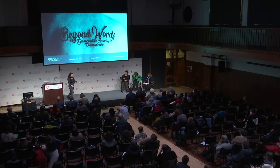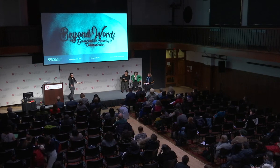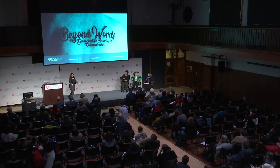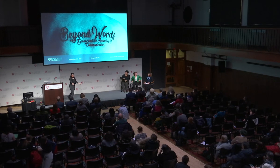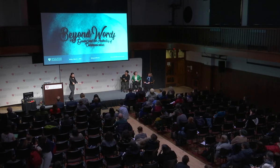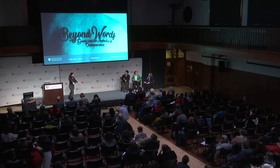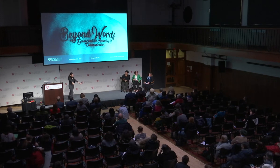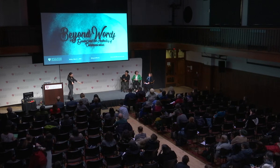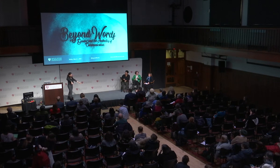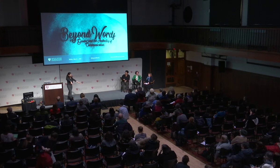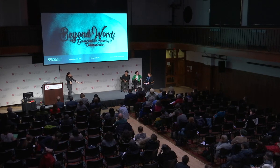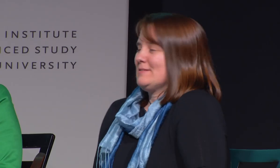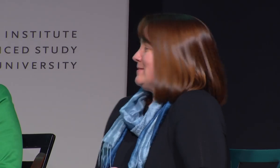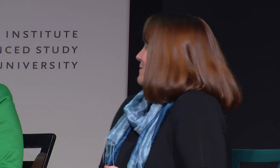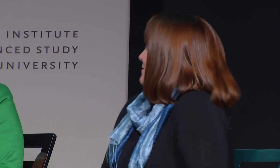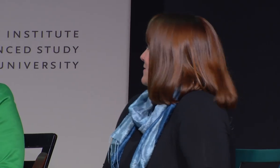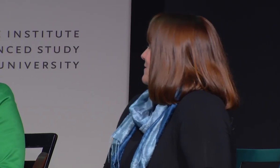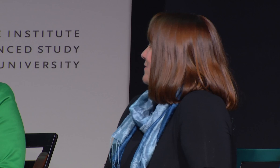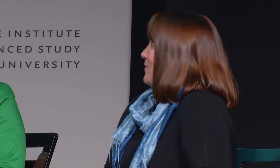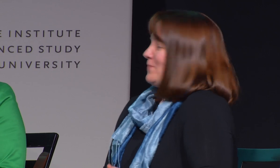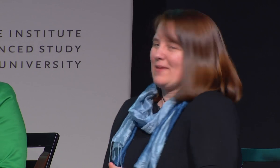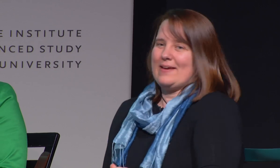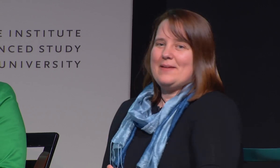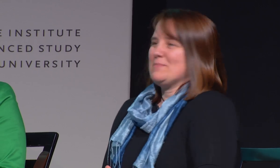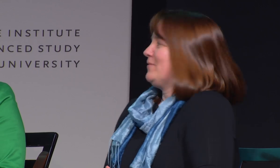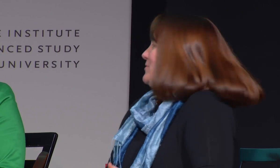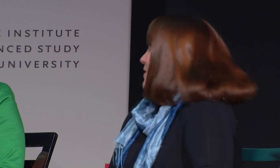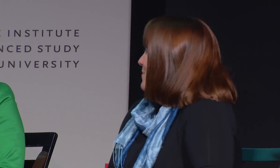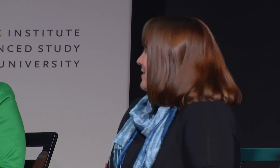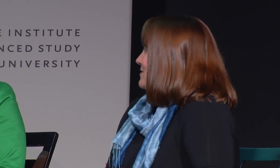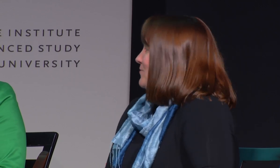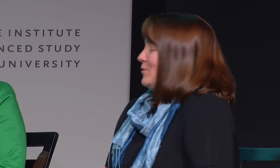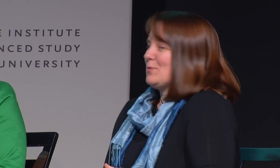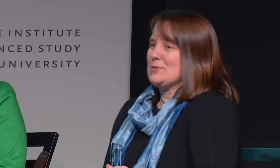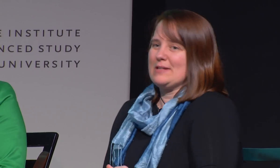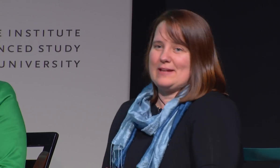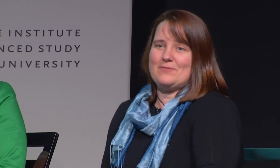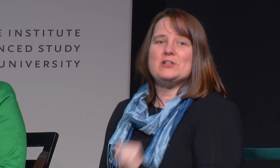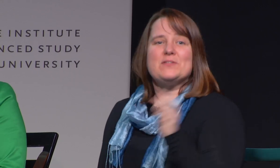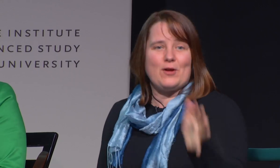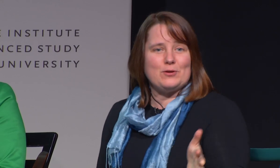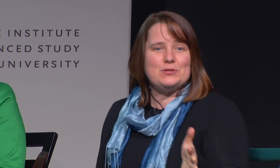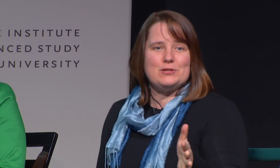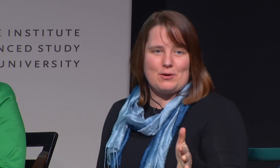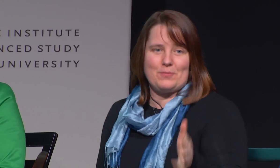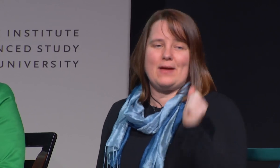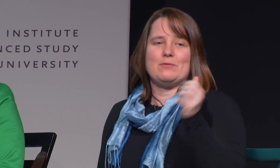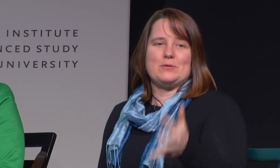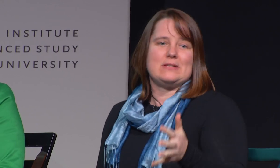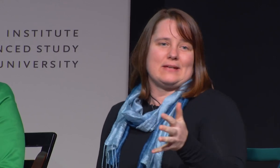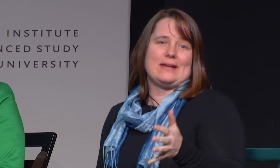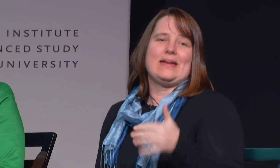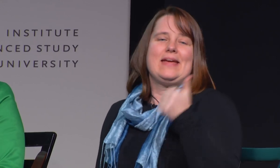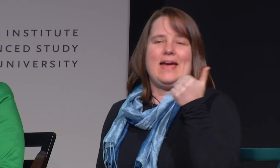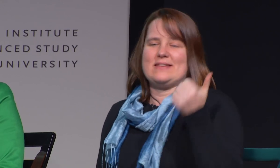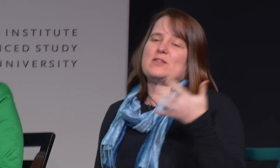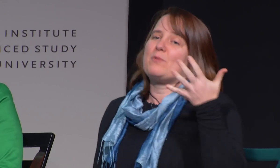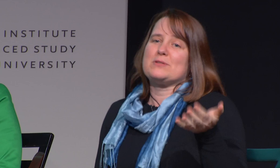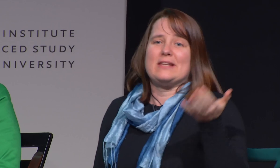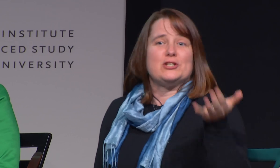Yes. OK. So, my first comment is for Rosa Lee. First of all, you should know that Rosa Lee has the Rosa Lee